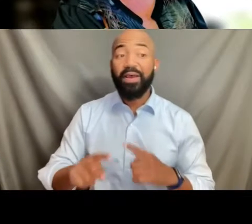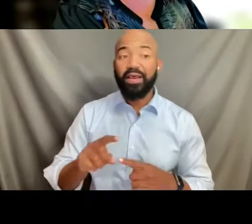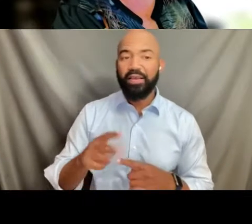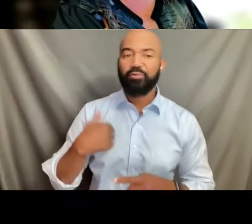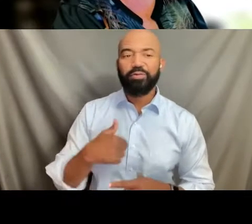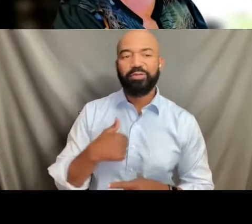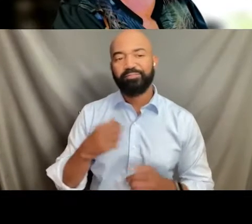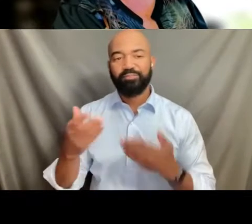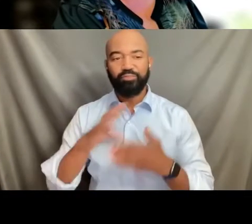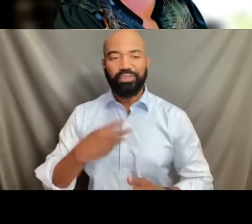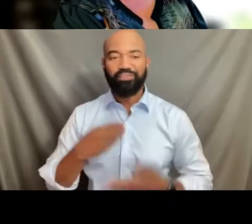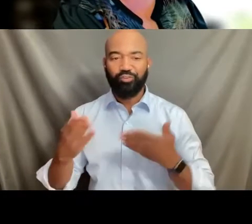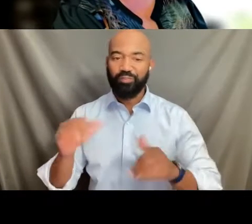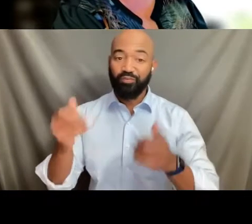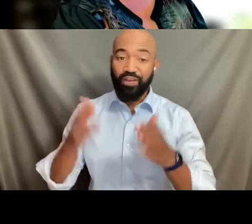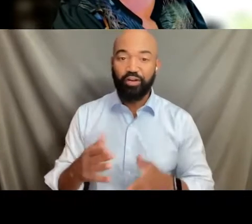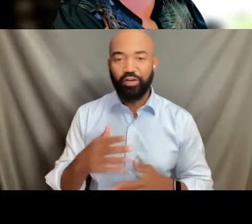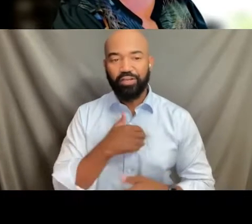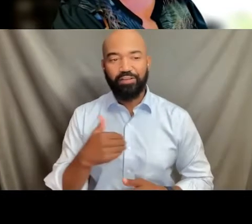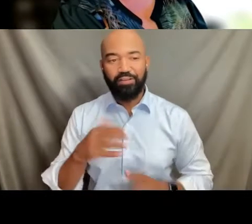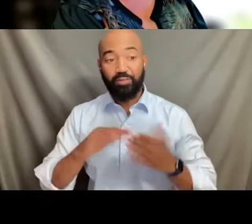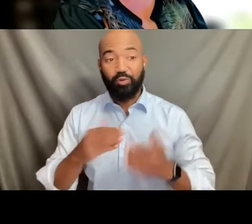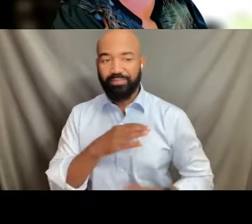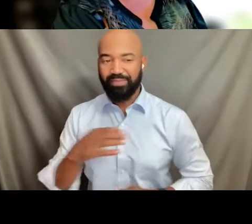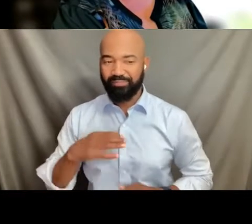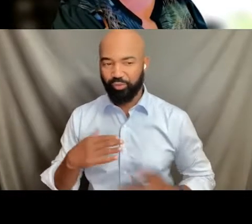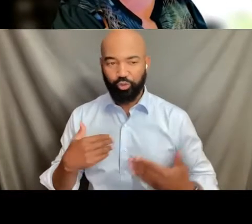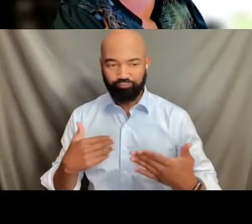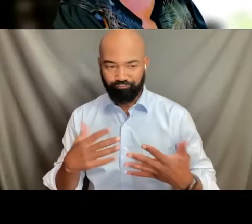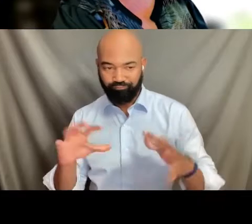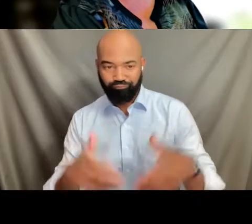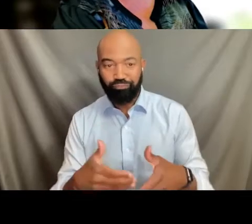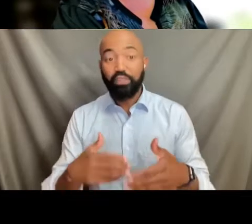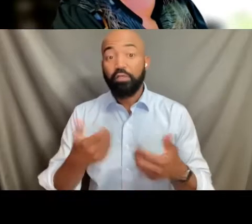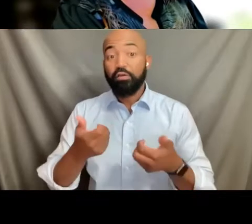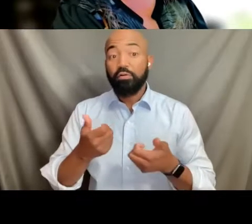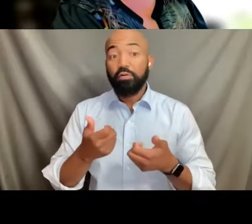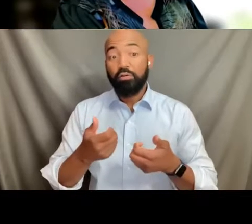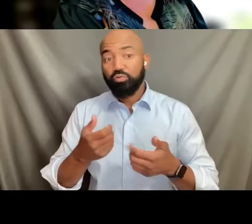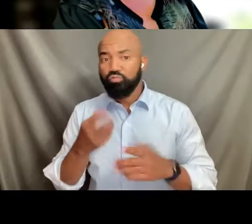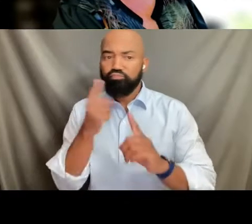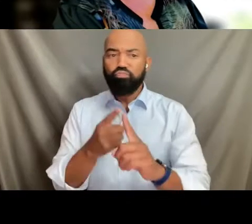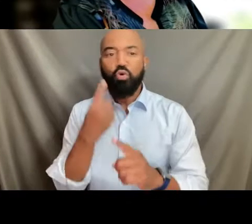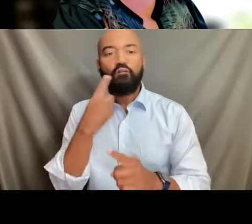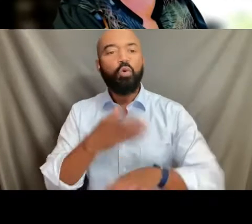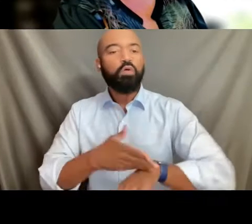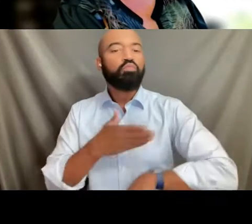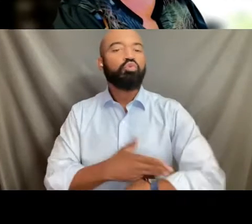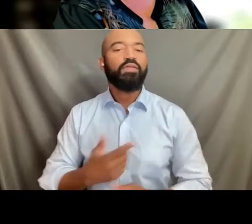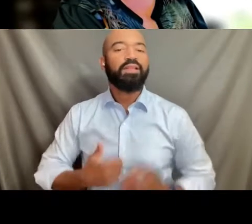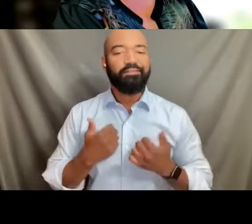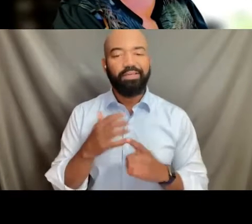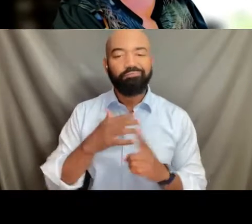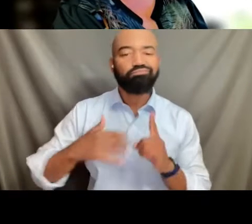and community member coalition organized to improve living conditions for trans and nonbinary people